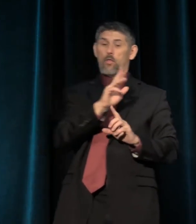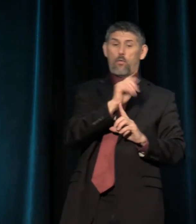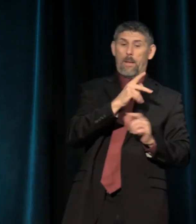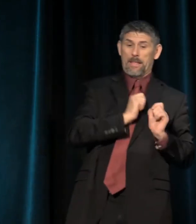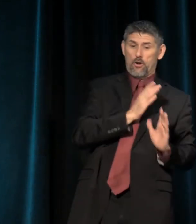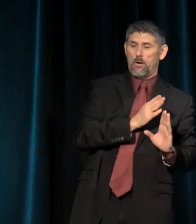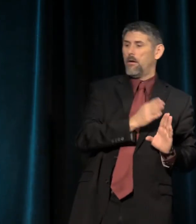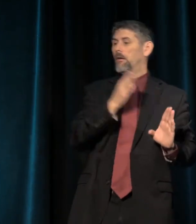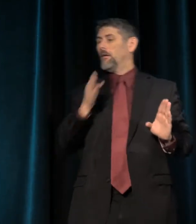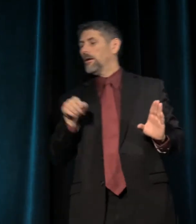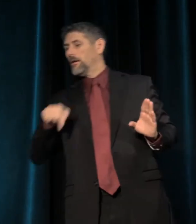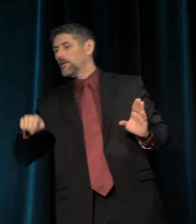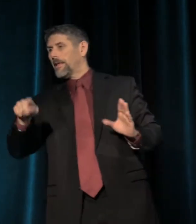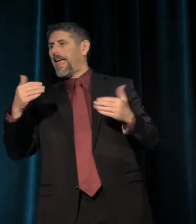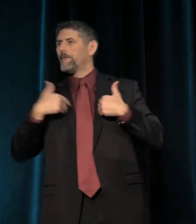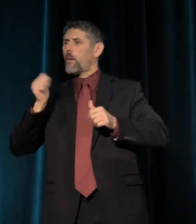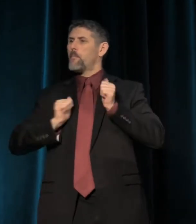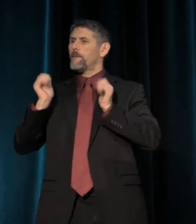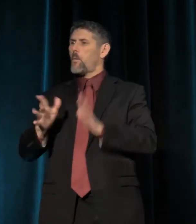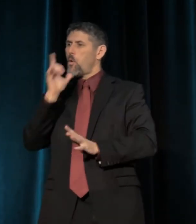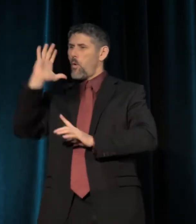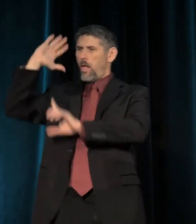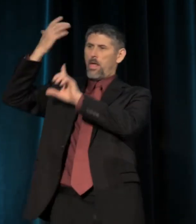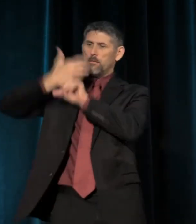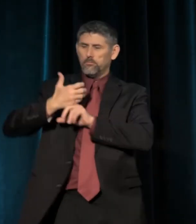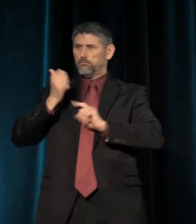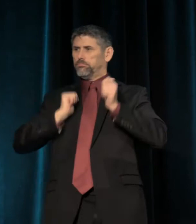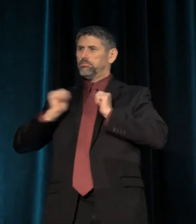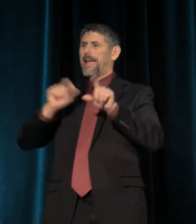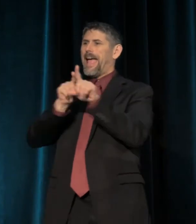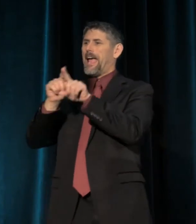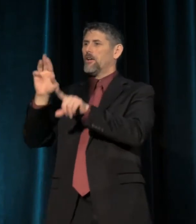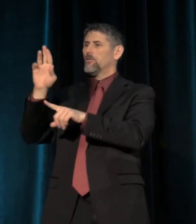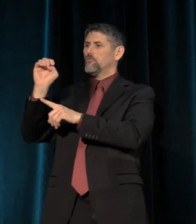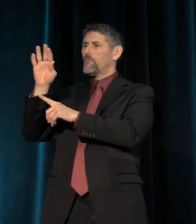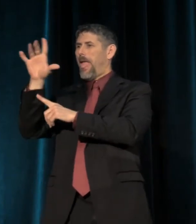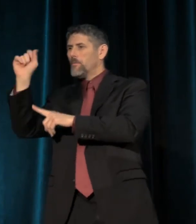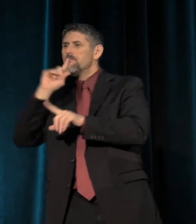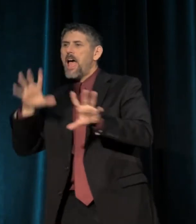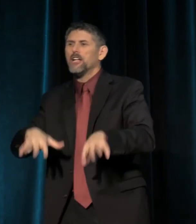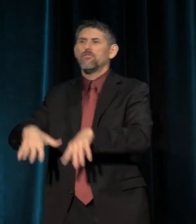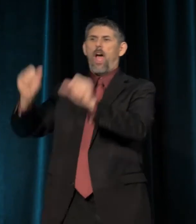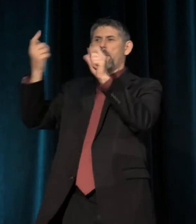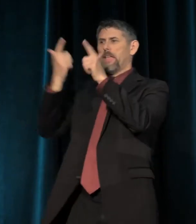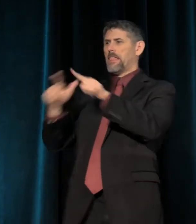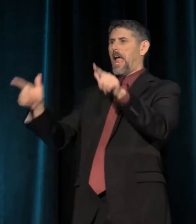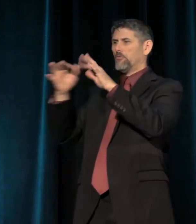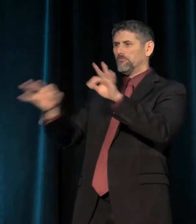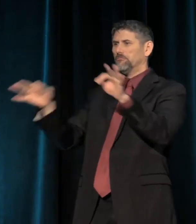These are performers who dress themselves as rebels. They even adopt the language of the oppressed.